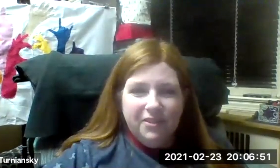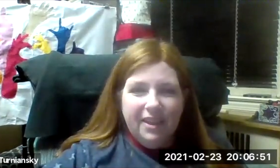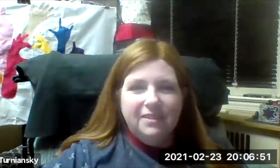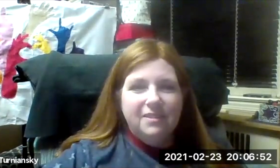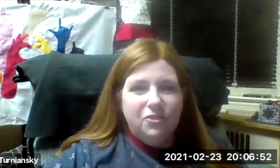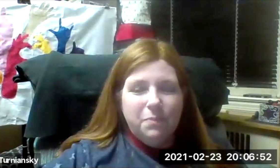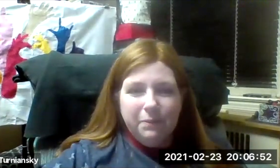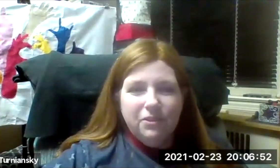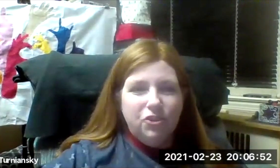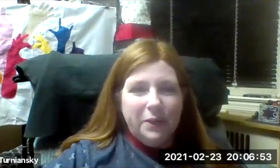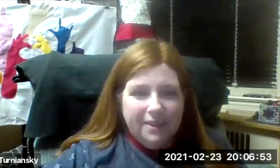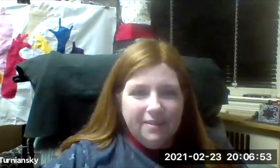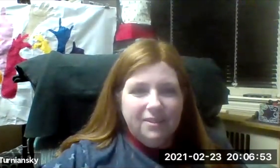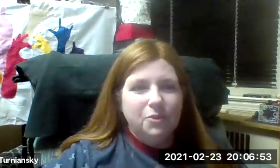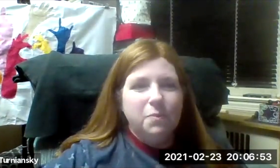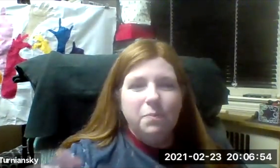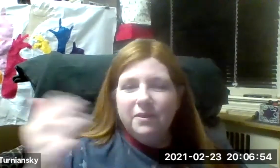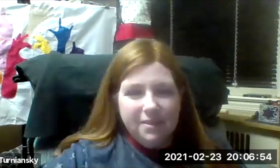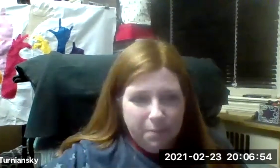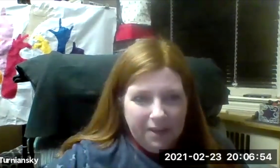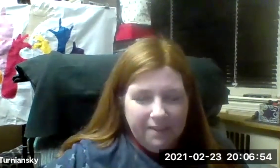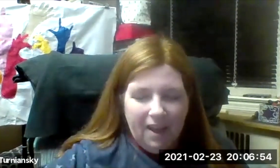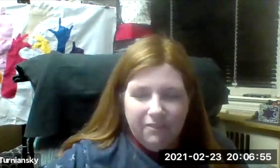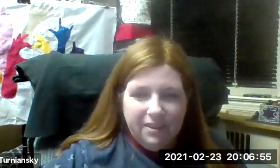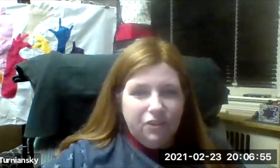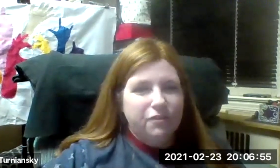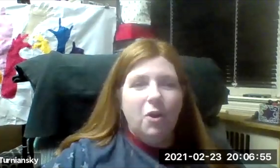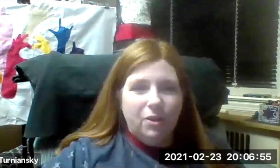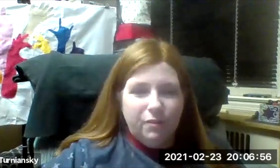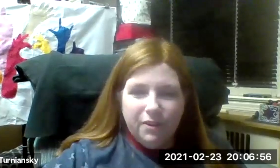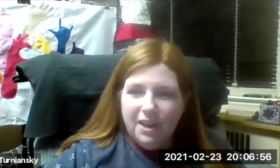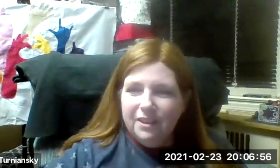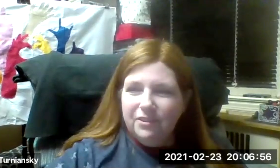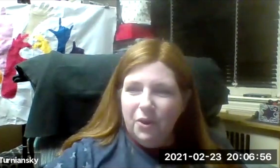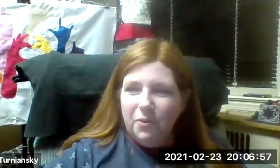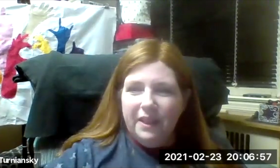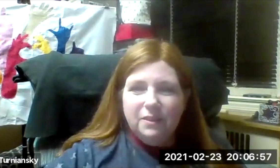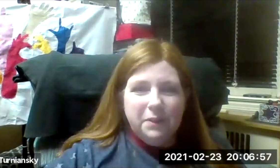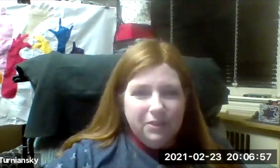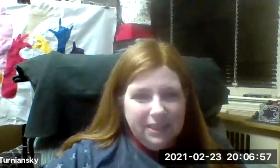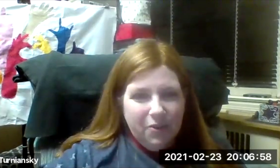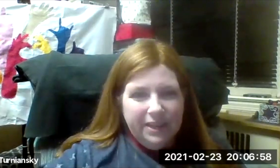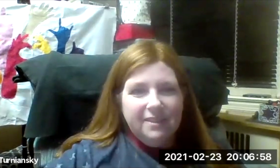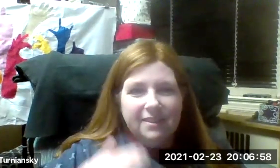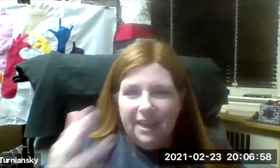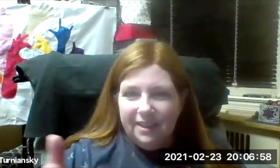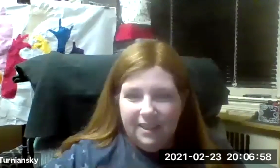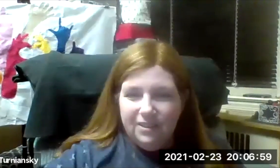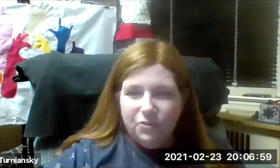and people to join us to participate in the conversation from all over . So that's been really great. And